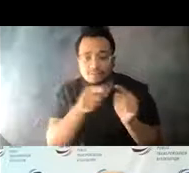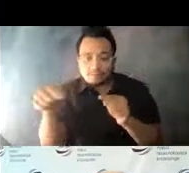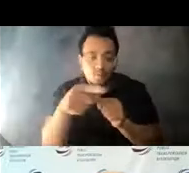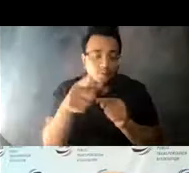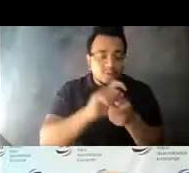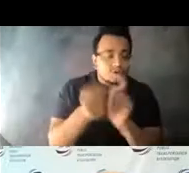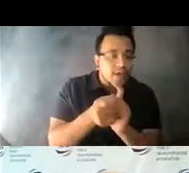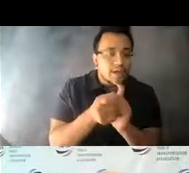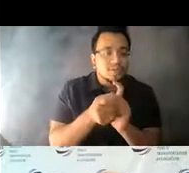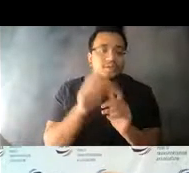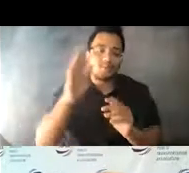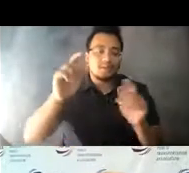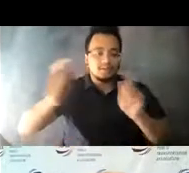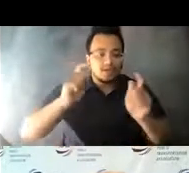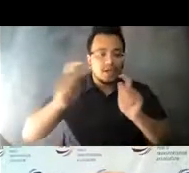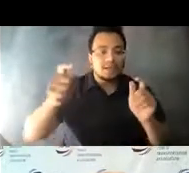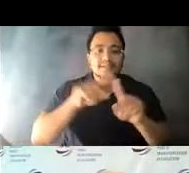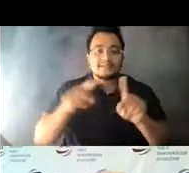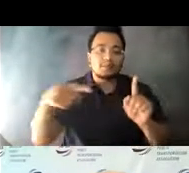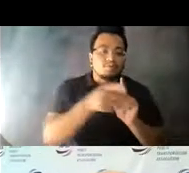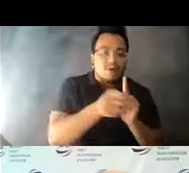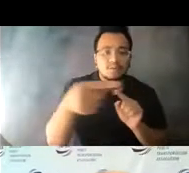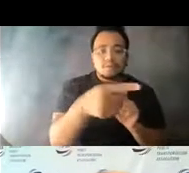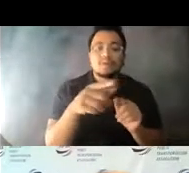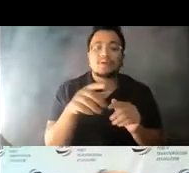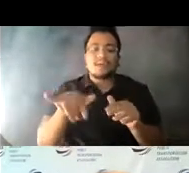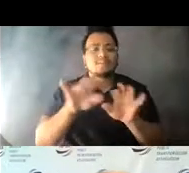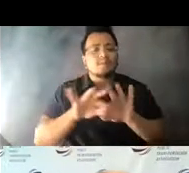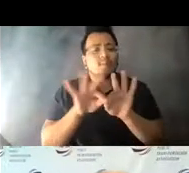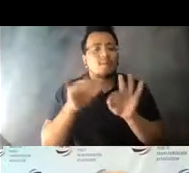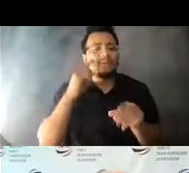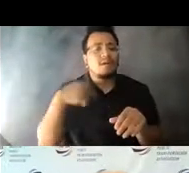14:13:51 This is an important time for considering redesign of routes, both to meet the changing